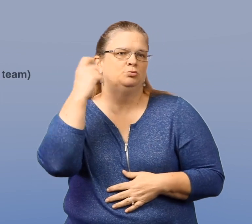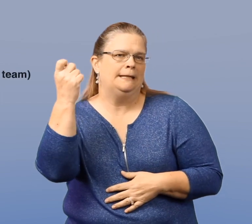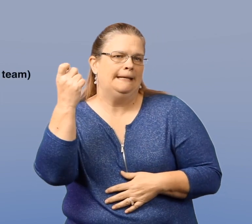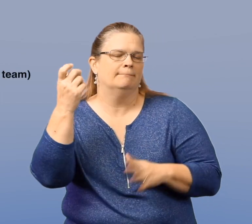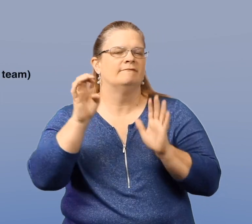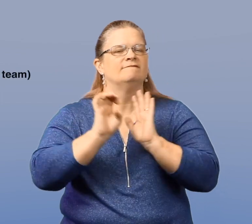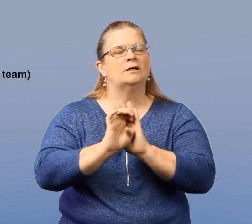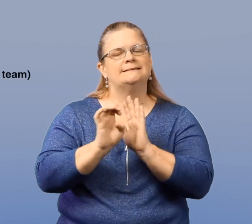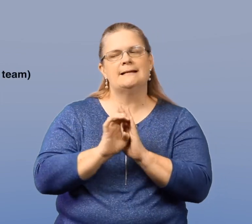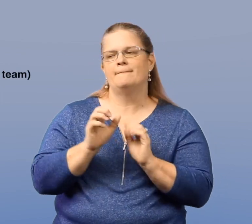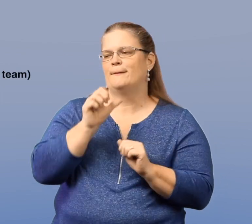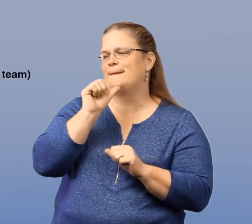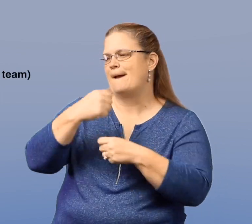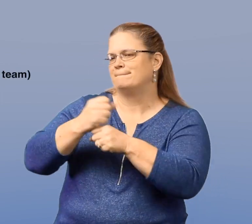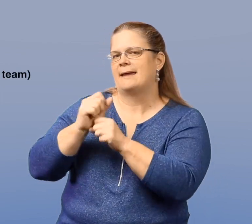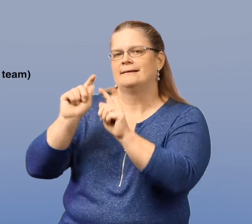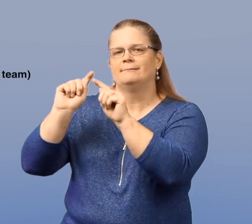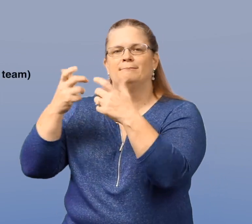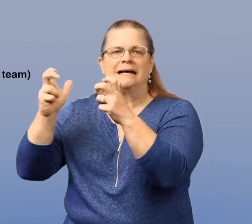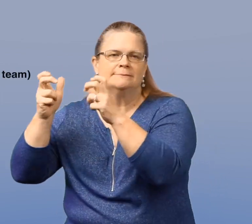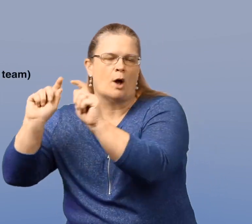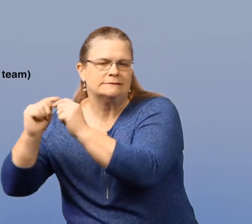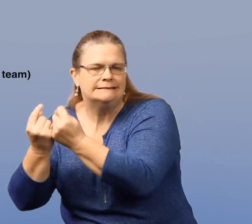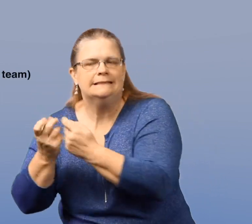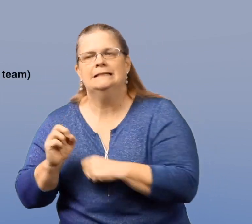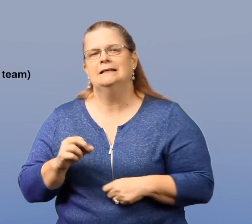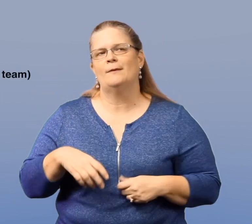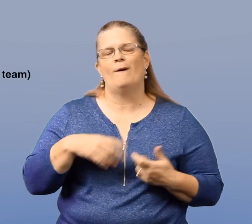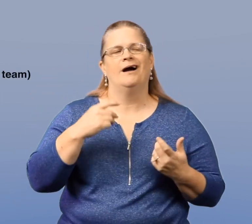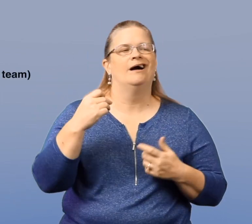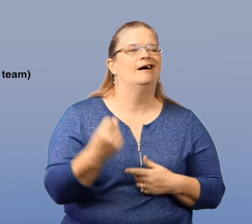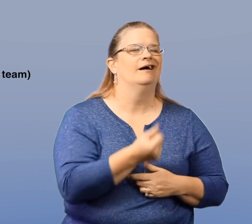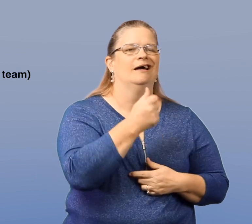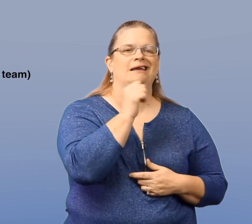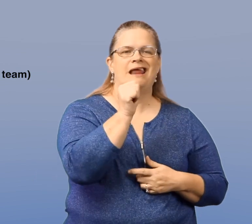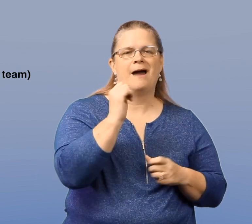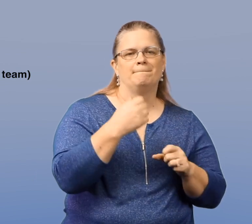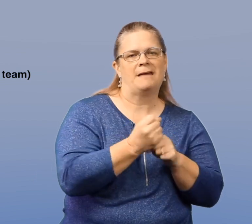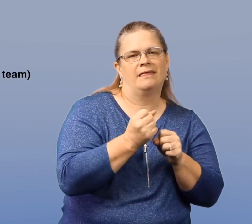or loss of a dream such as not making the basketball team, or the dance team.